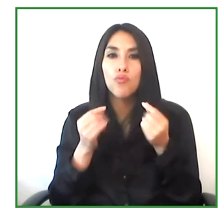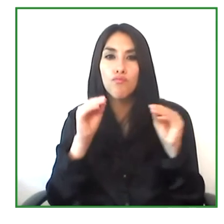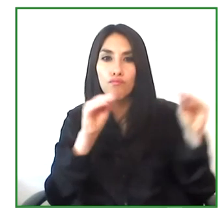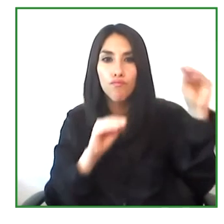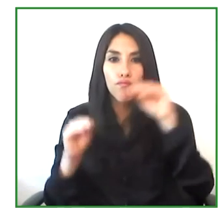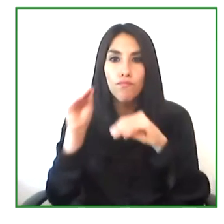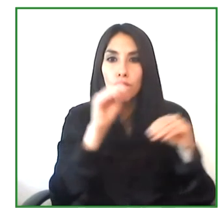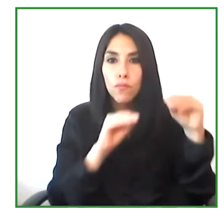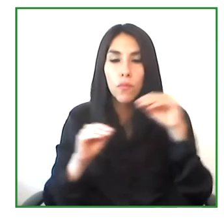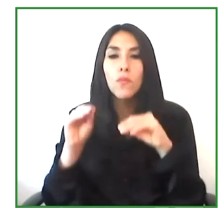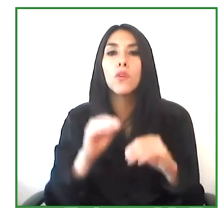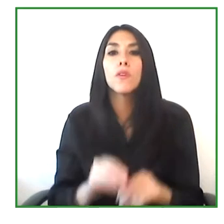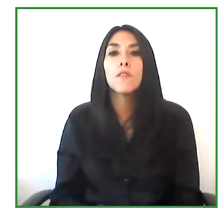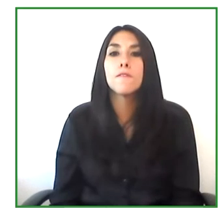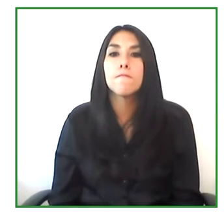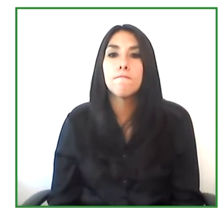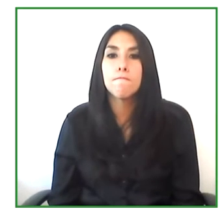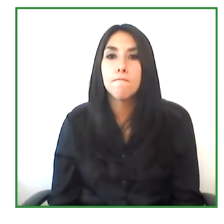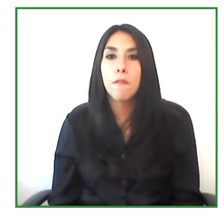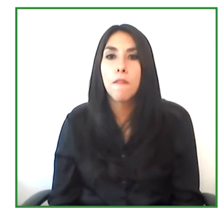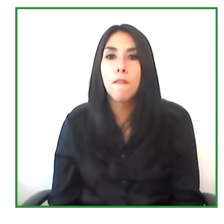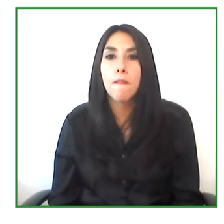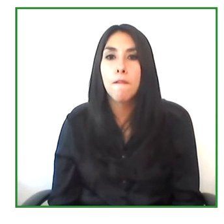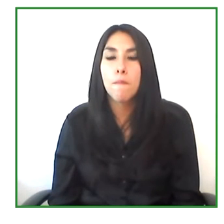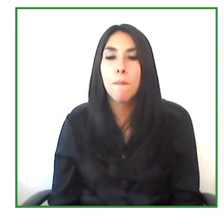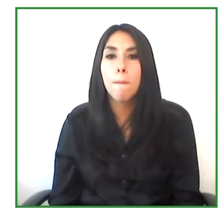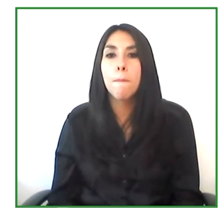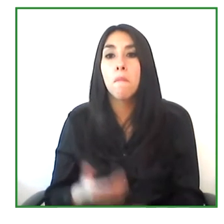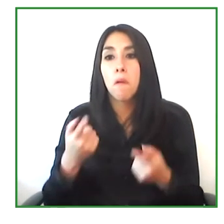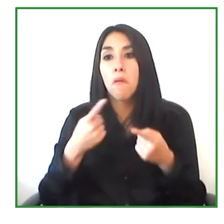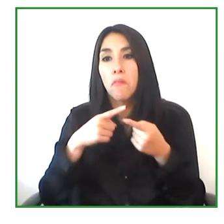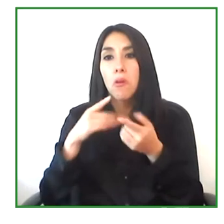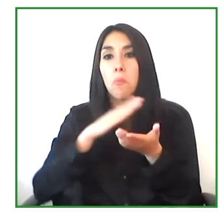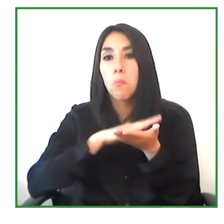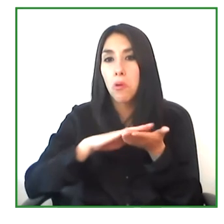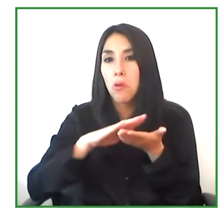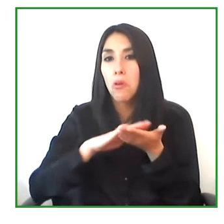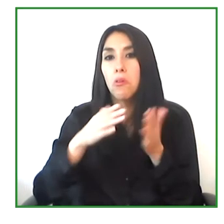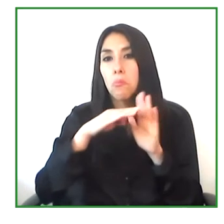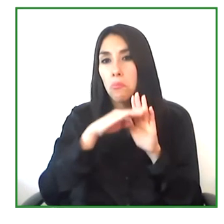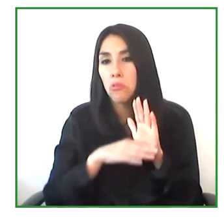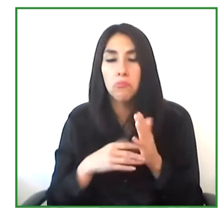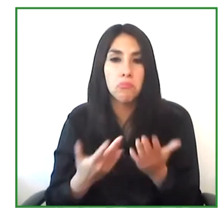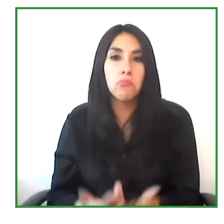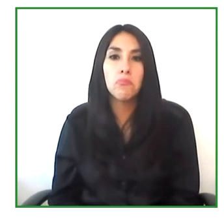and they've benefits, developed a great number of ideas that now they want to put into practice.